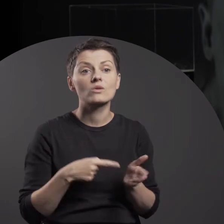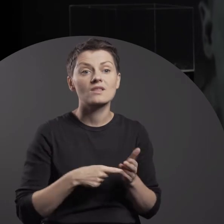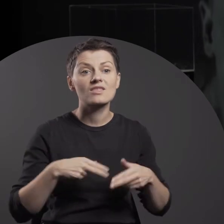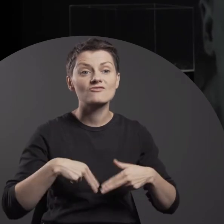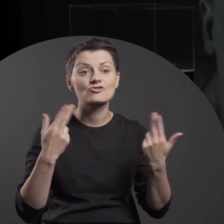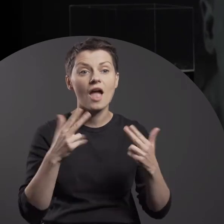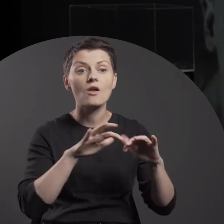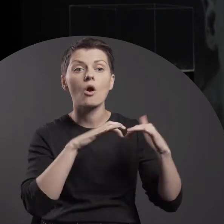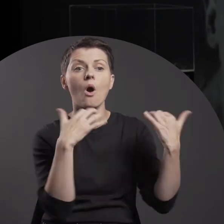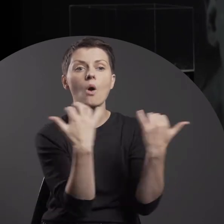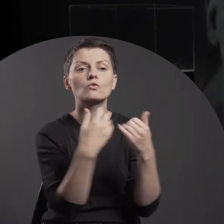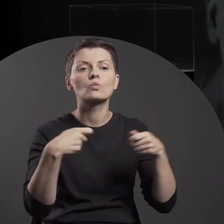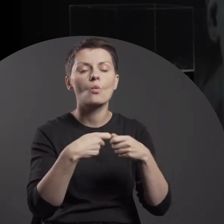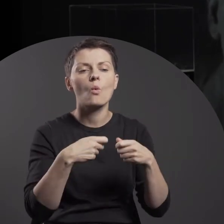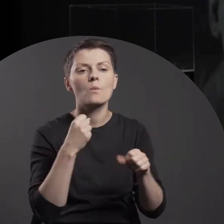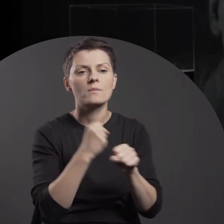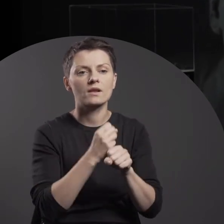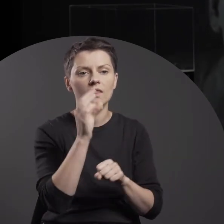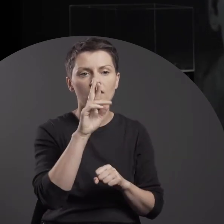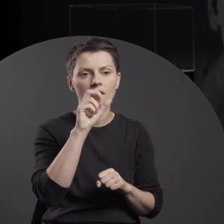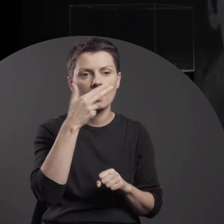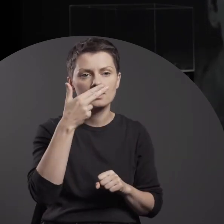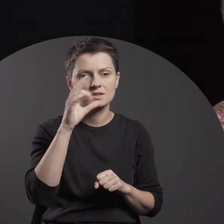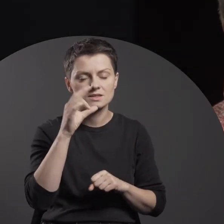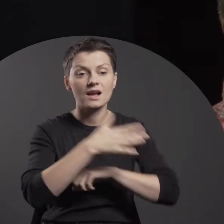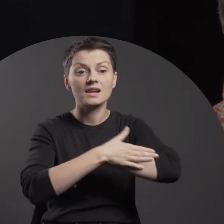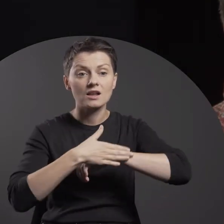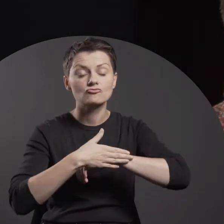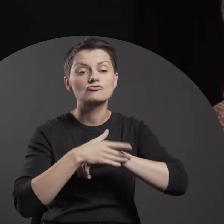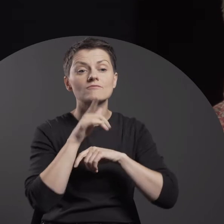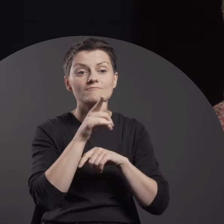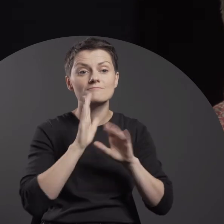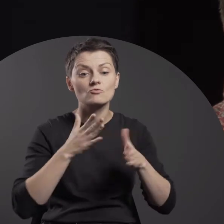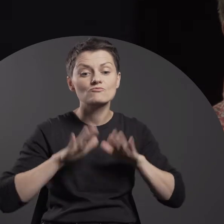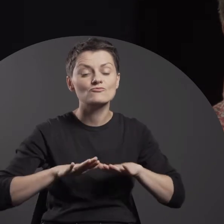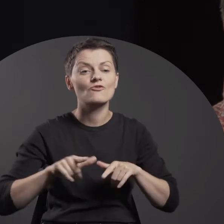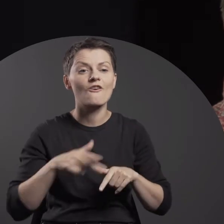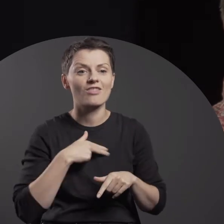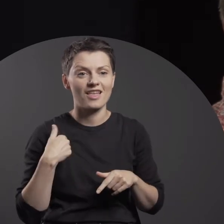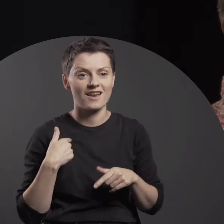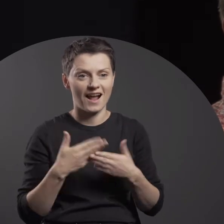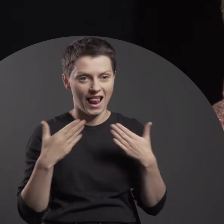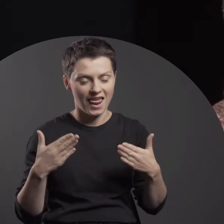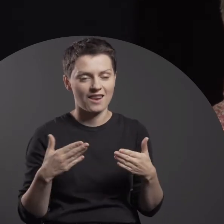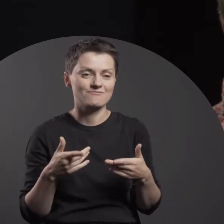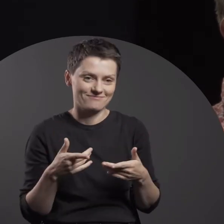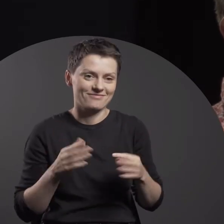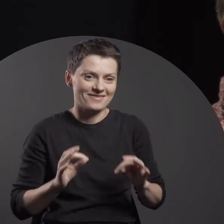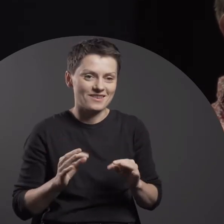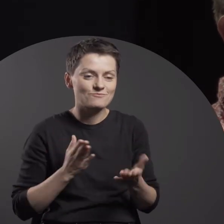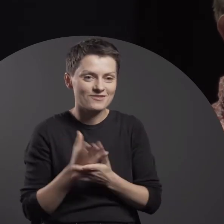of the 2020 Cross-border Cooperation Congress on the virtual premises of our gallery.